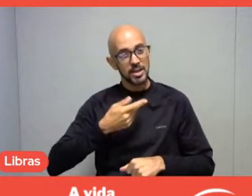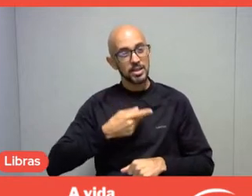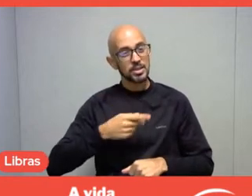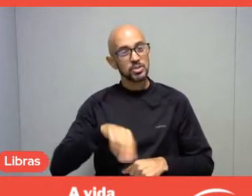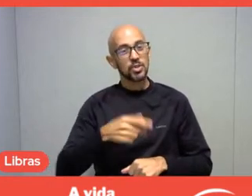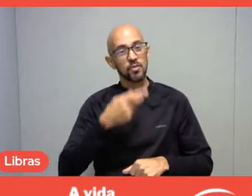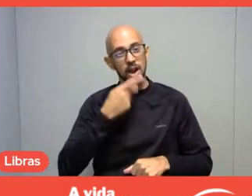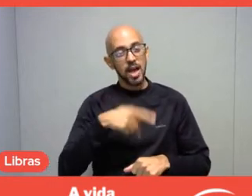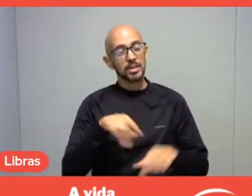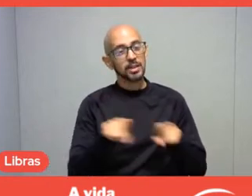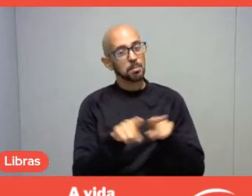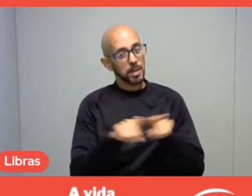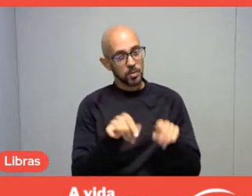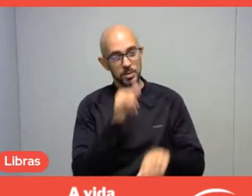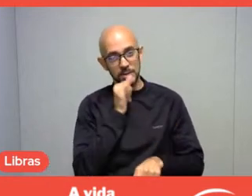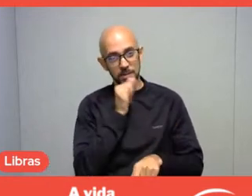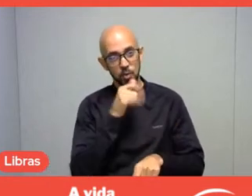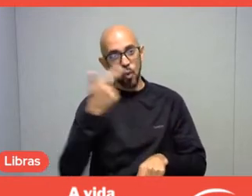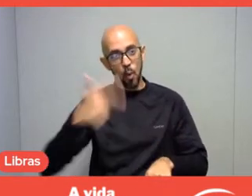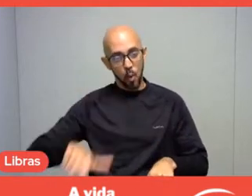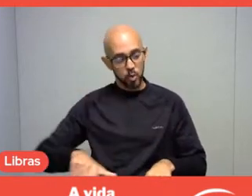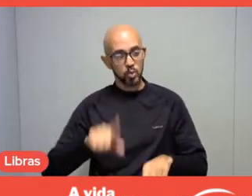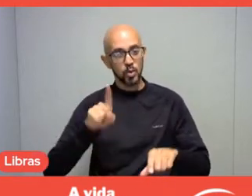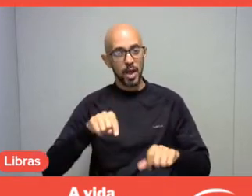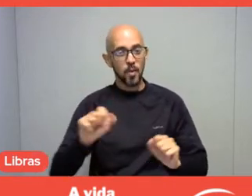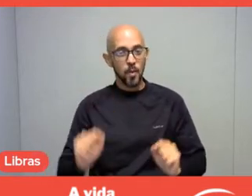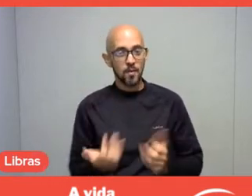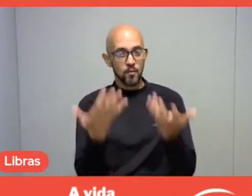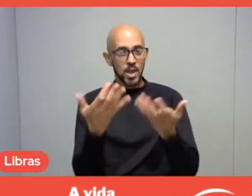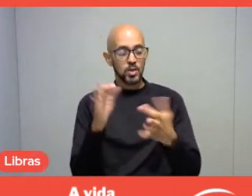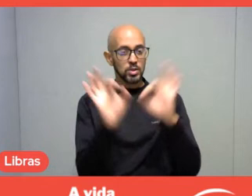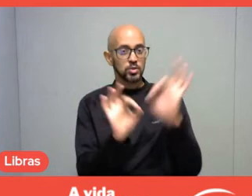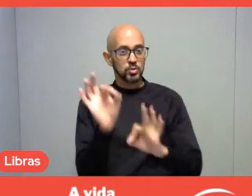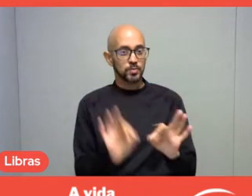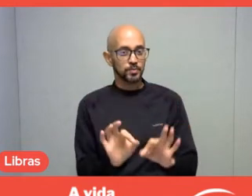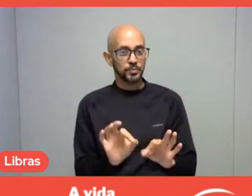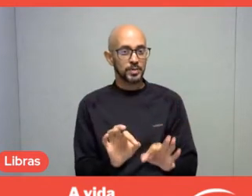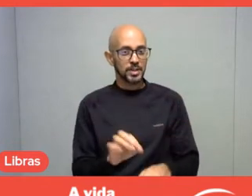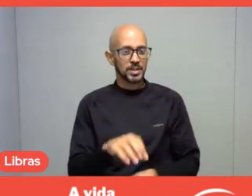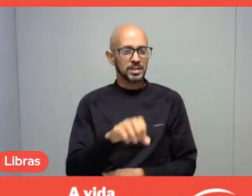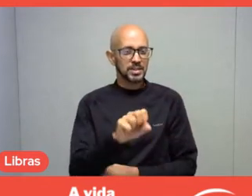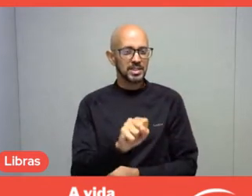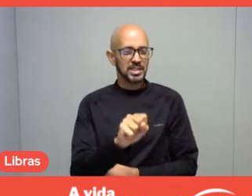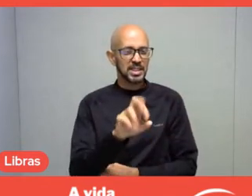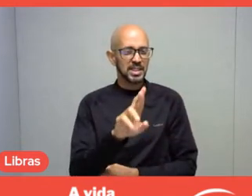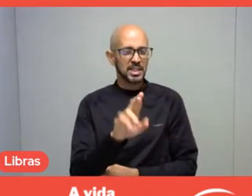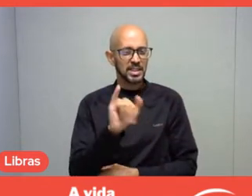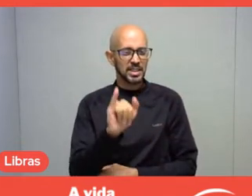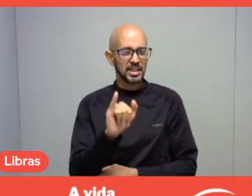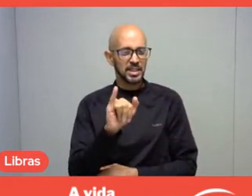The other one was an event that we organized in Sirinhaém, November last year,